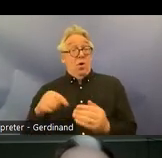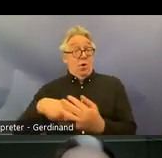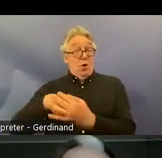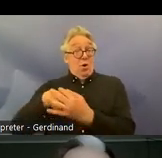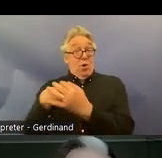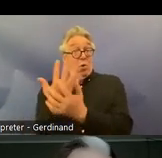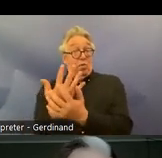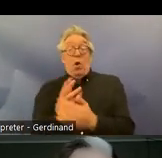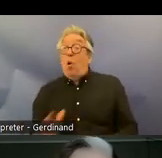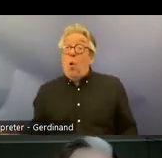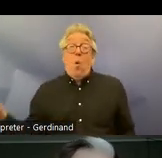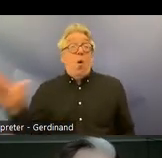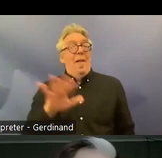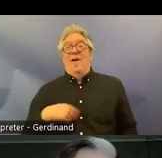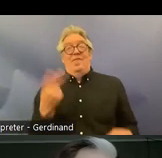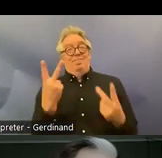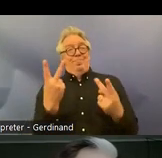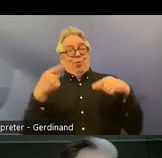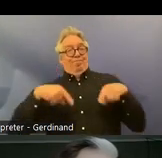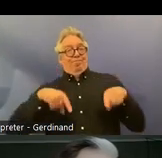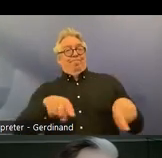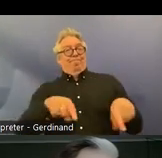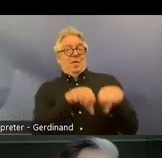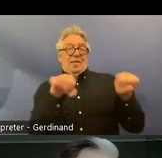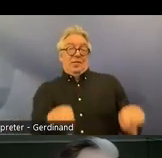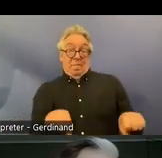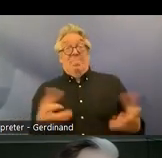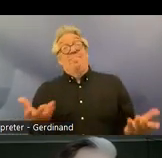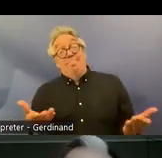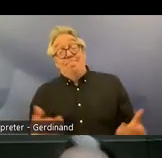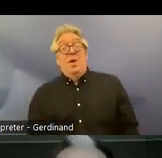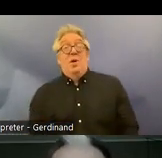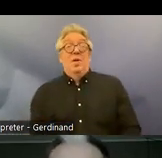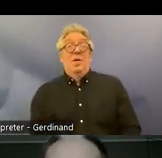have a dualistic system uh um and